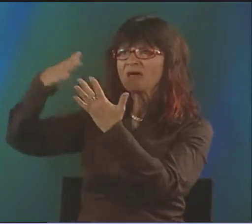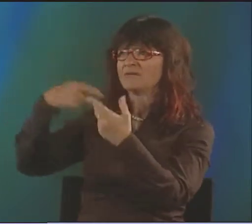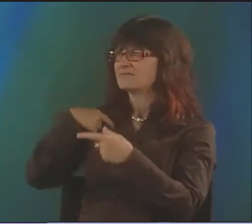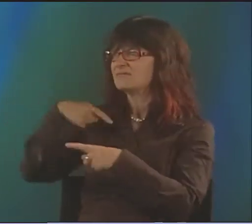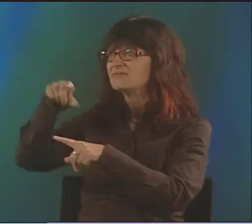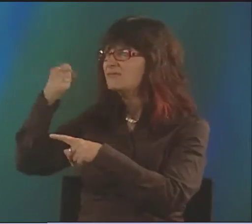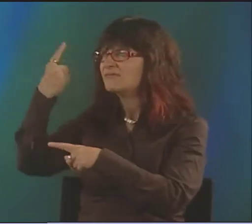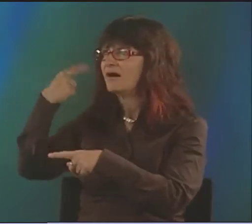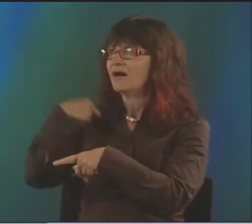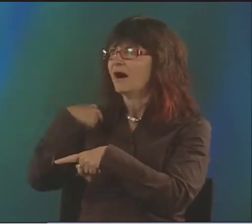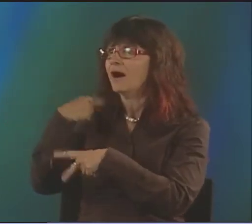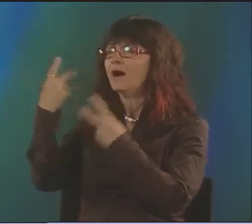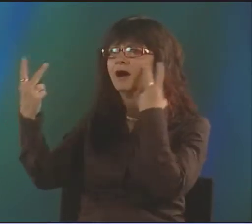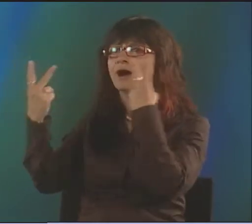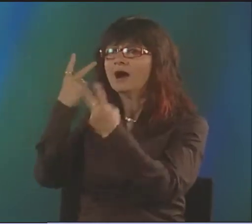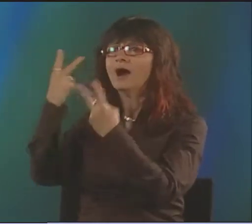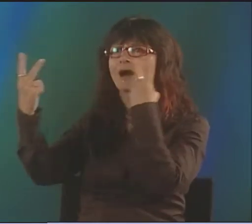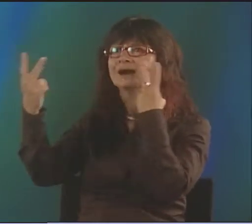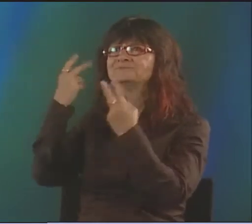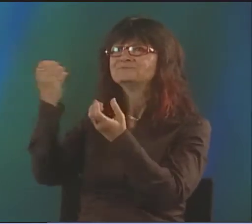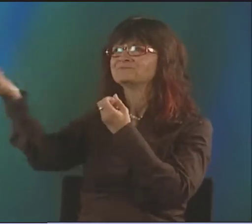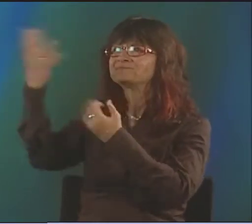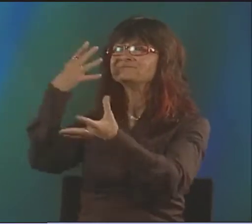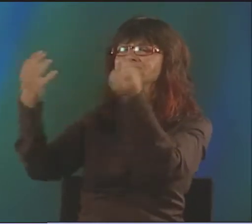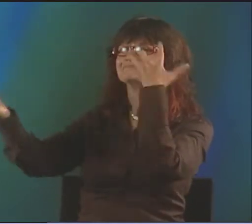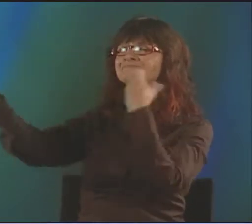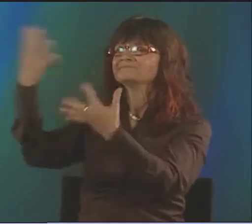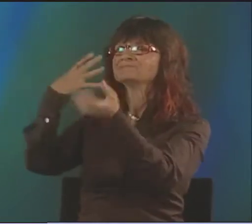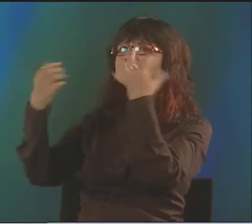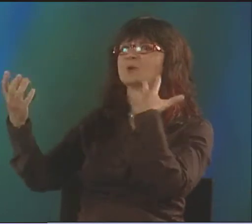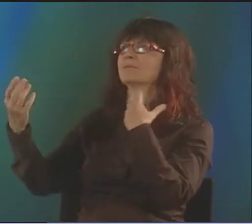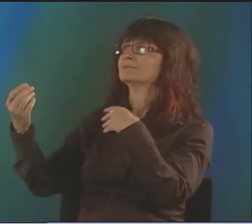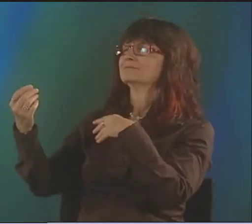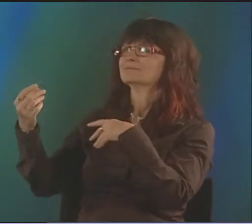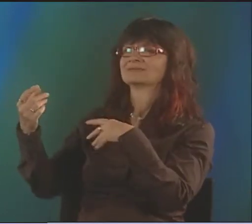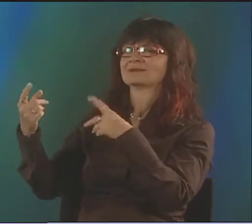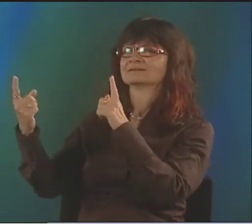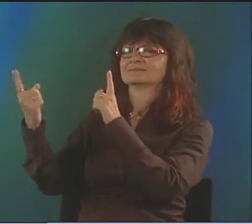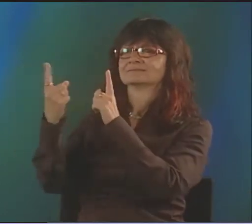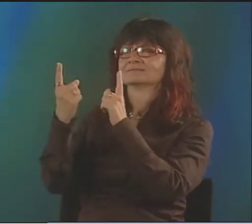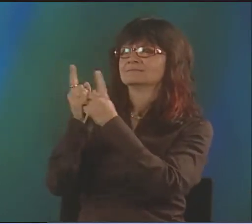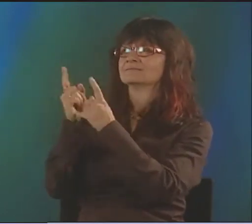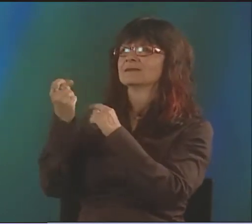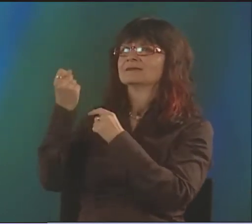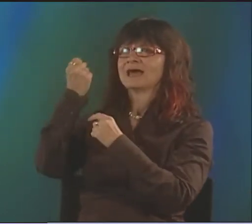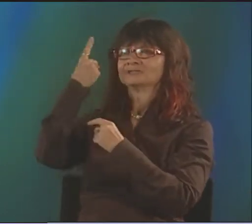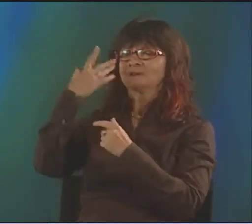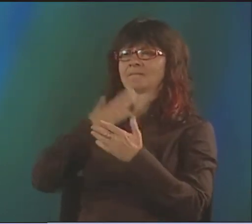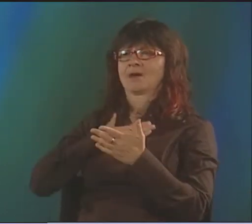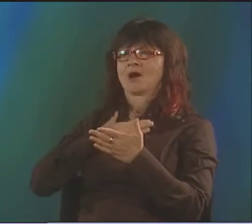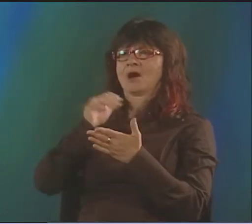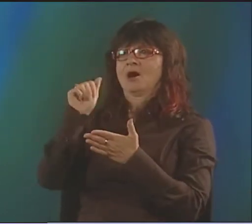RIT AND THE ART DEPARTMENT, IF THERE WERE PAINTINGS I DIDN'T UNDERSTAND, I WAS GETTING MORE EXPOSURE TO ART CLASSES